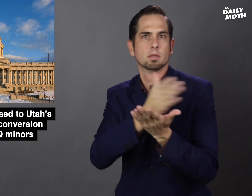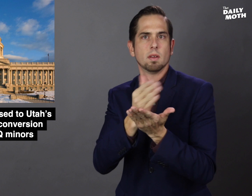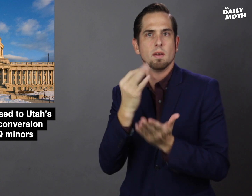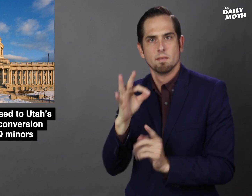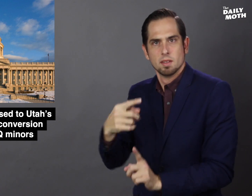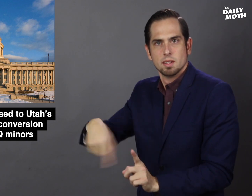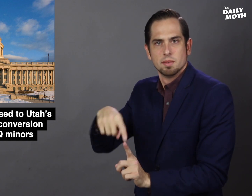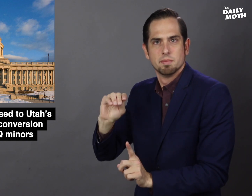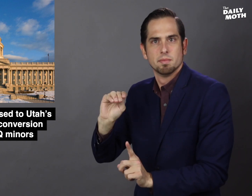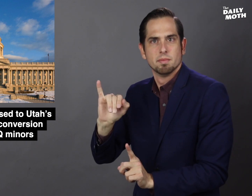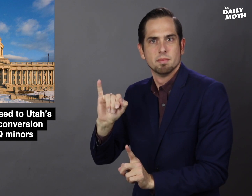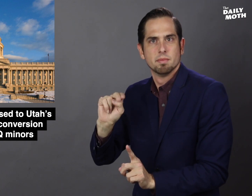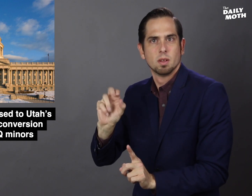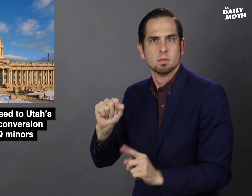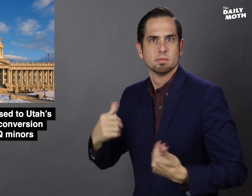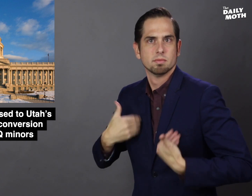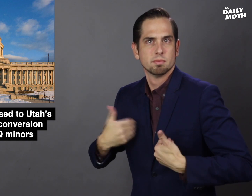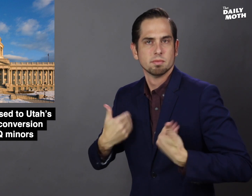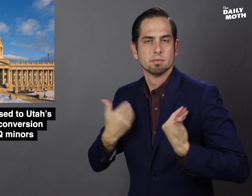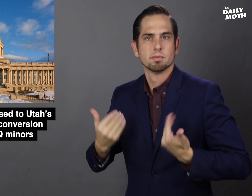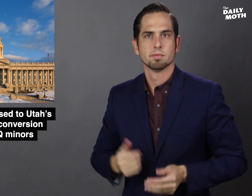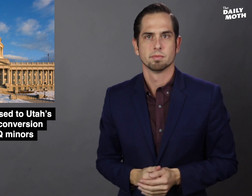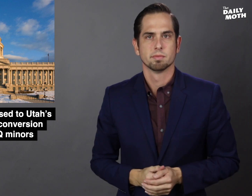of minors.